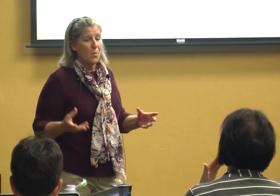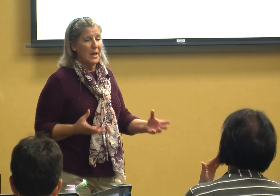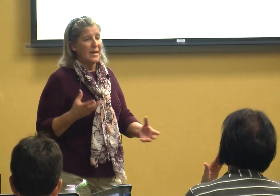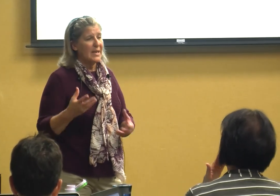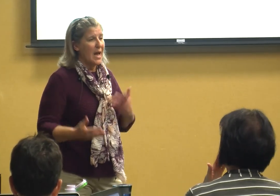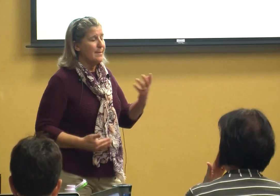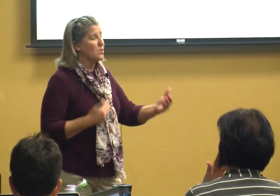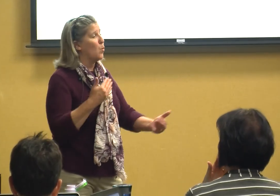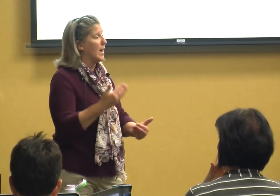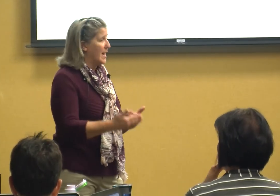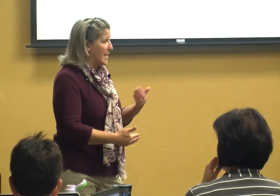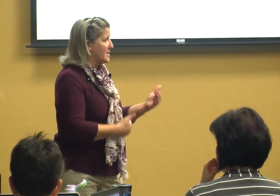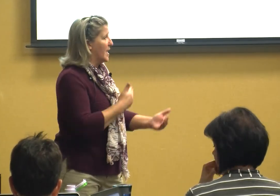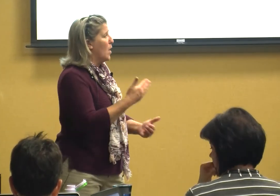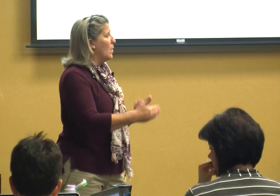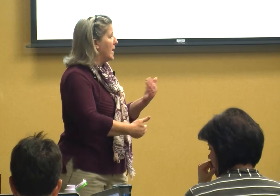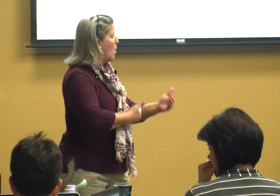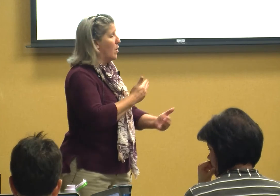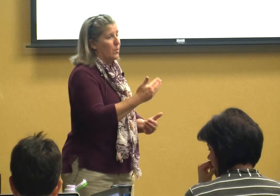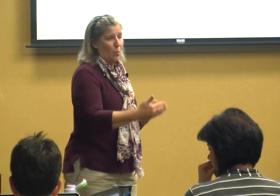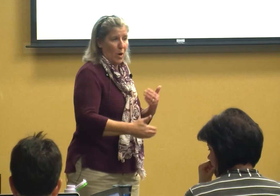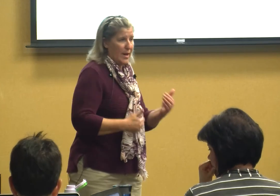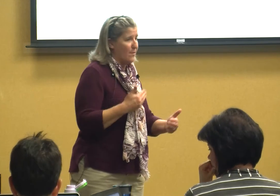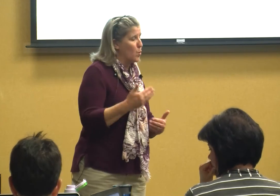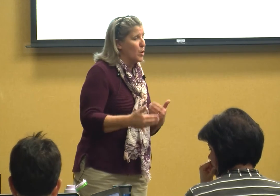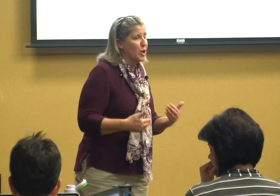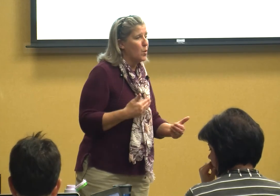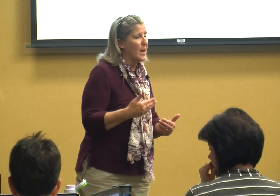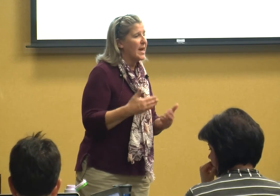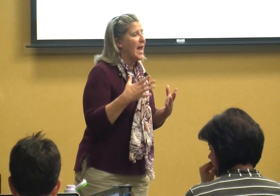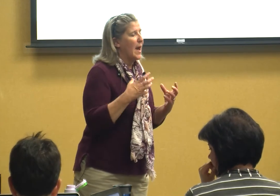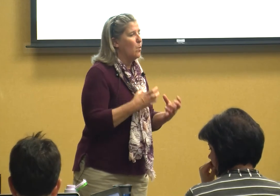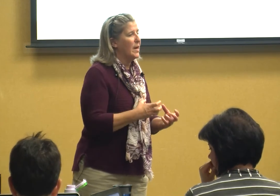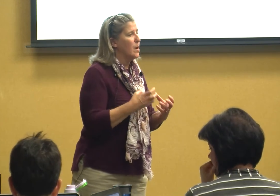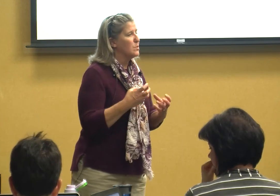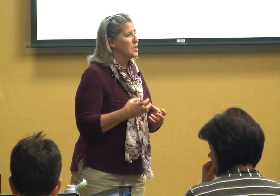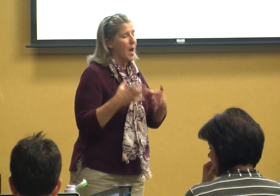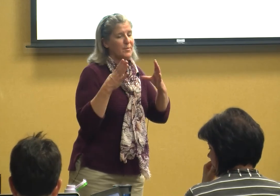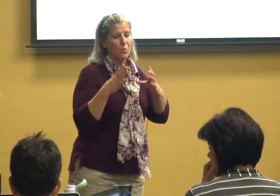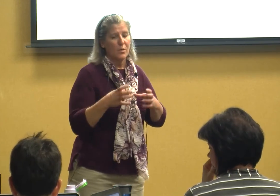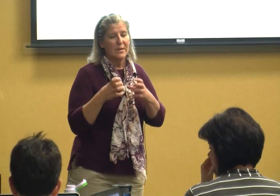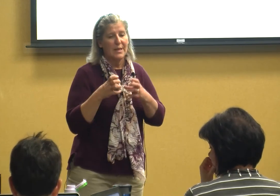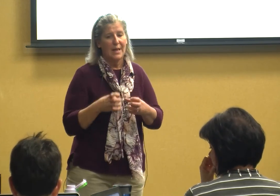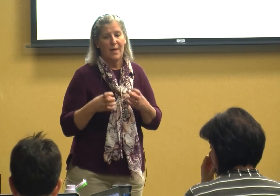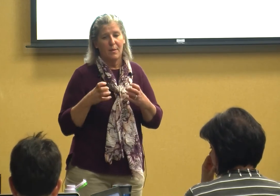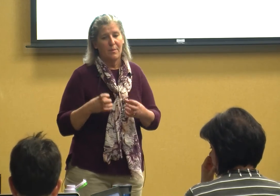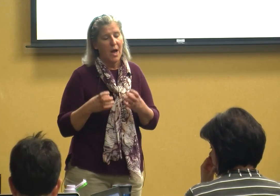many times we get to going on whatever we're doing and we don't stop to really let them no